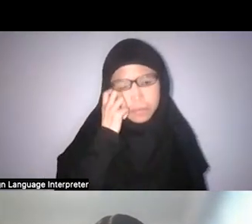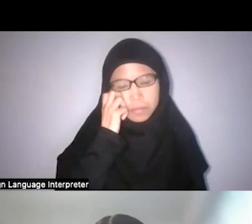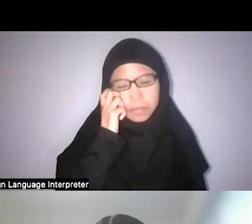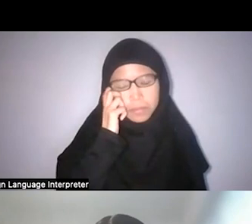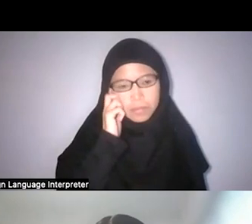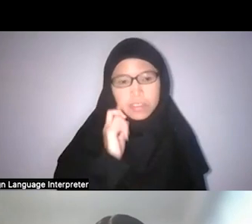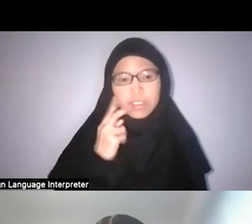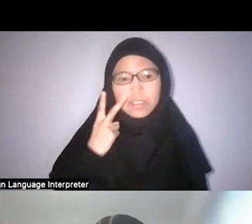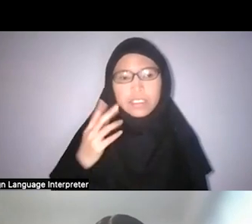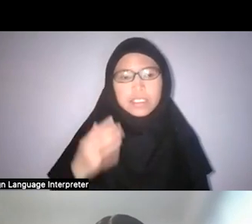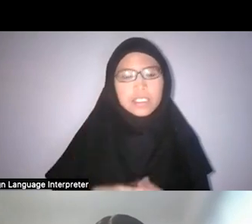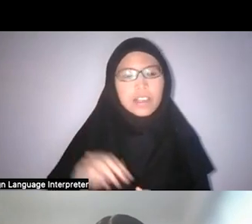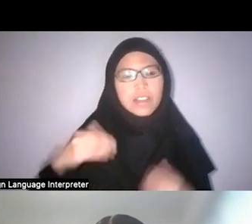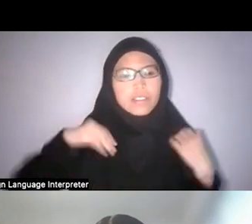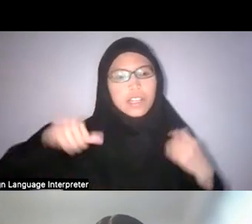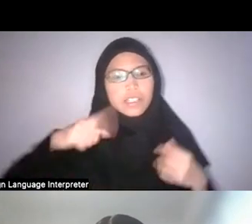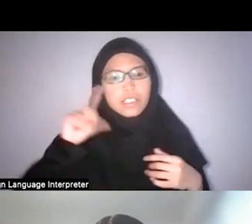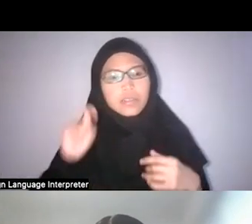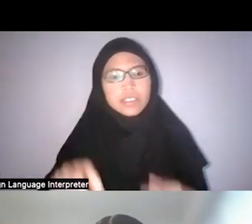Let’s see, there are other questions here…